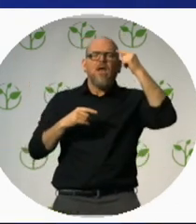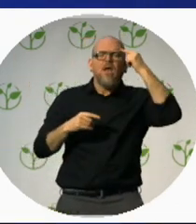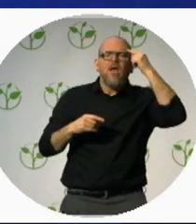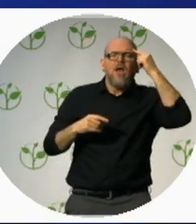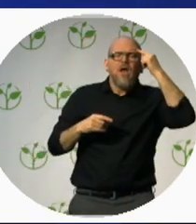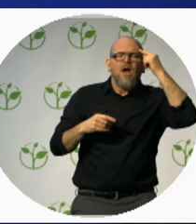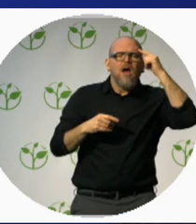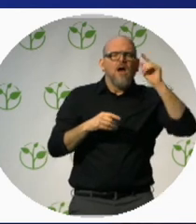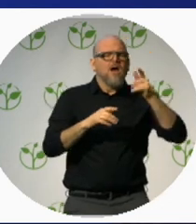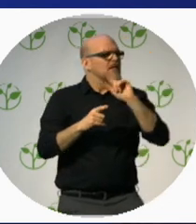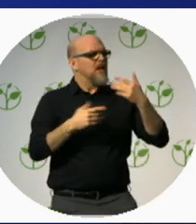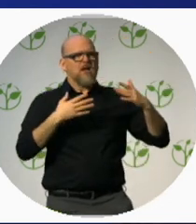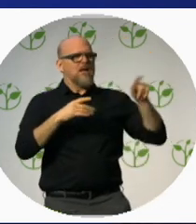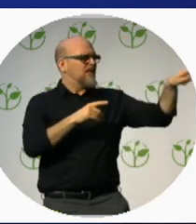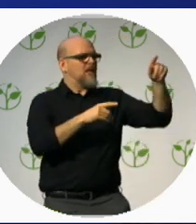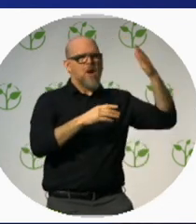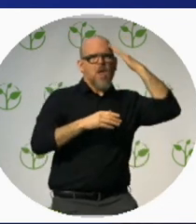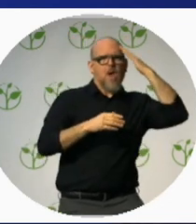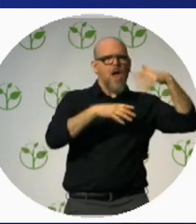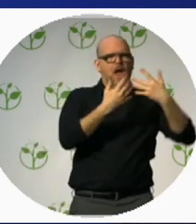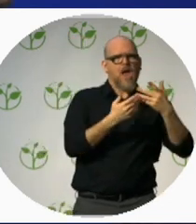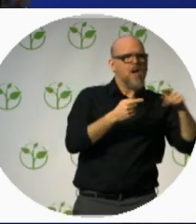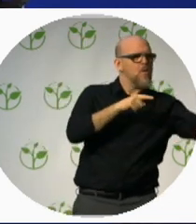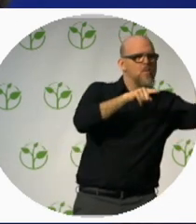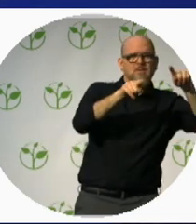Every surface reflects sound differently.